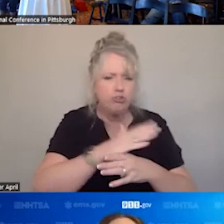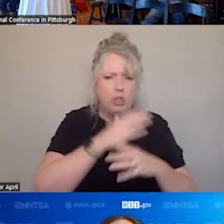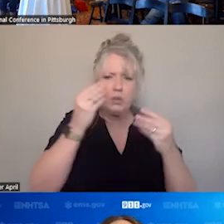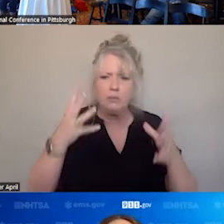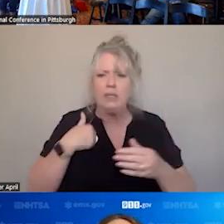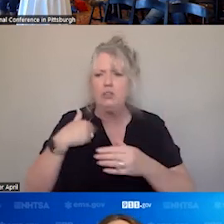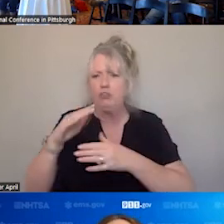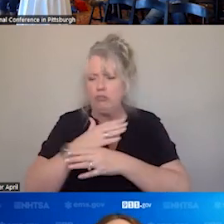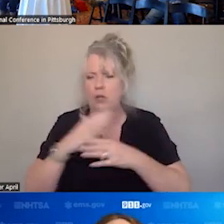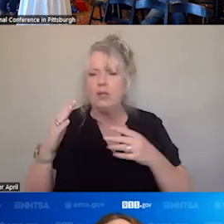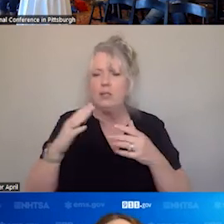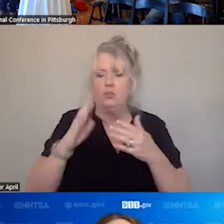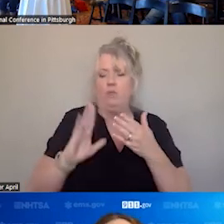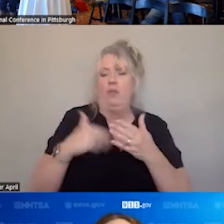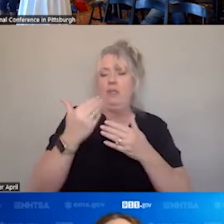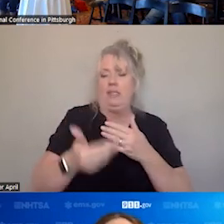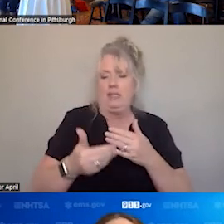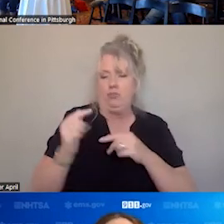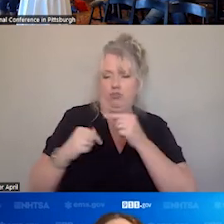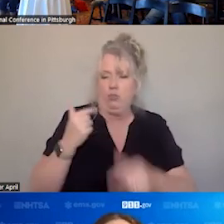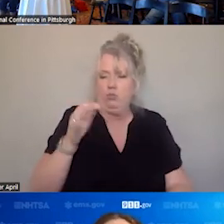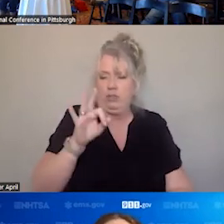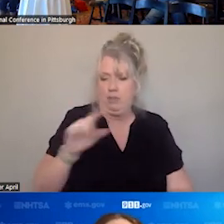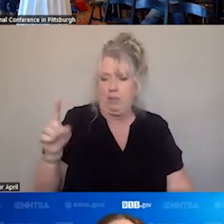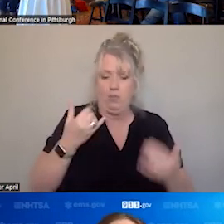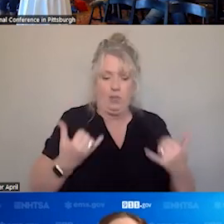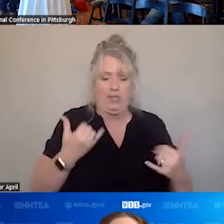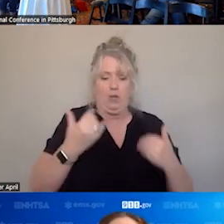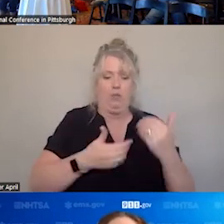WITH NEXT GENERATION 911, WHICH WE ARE IN THE PROCESS OF TRYING TO MOVE FORWARD ACROSS THE